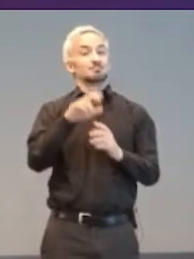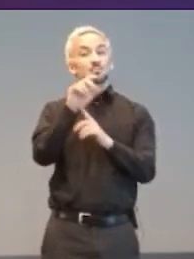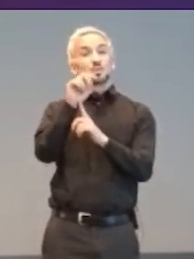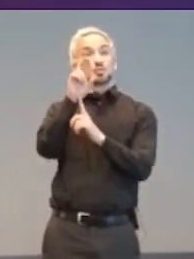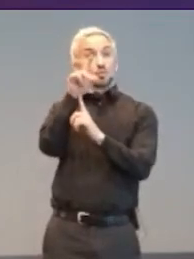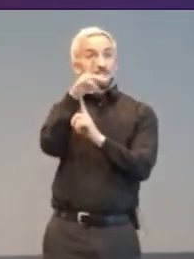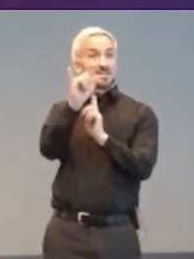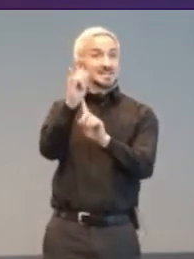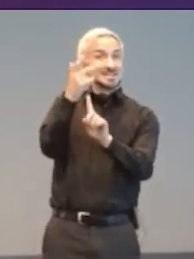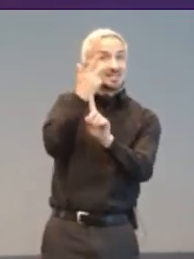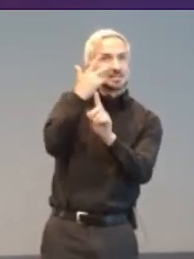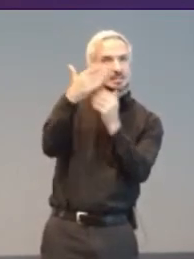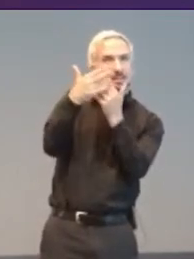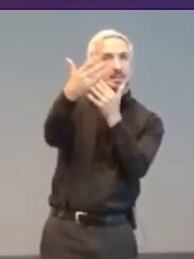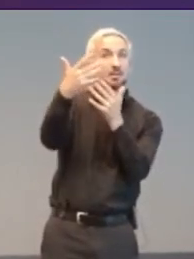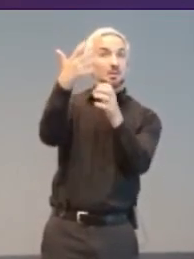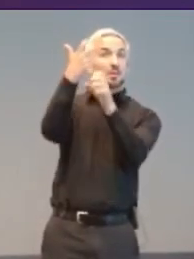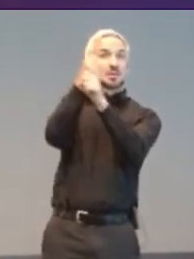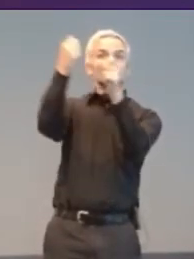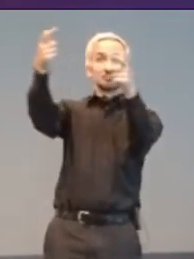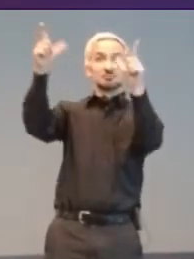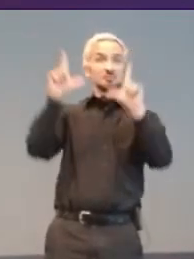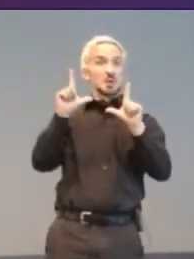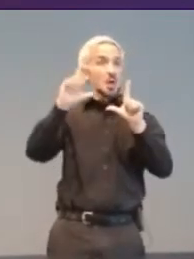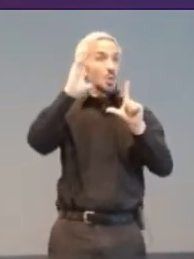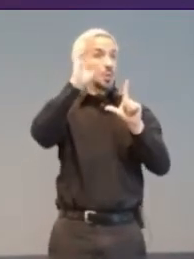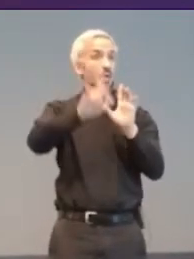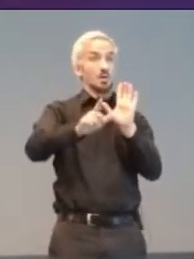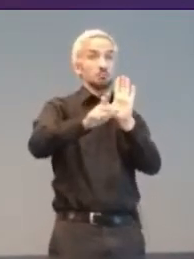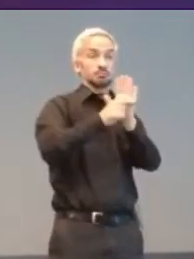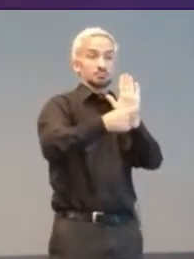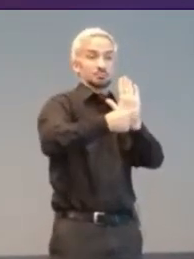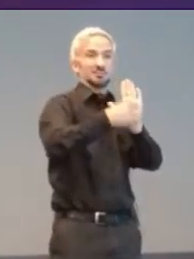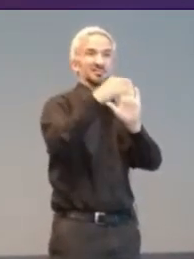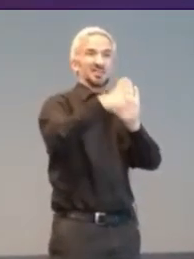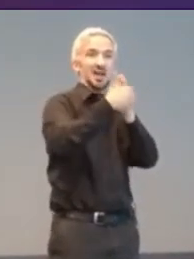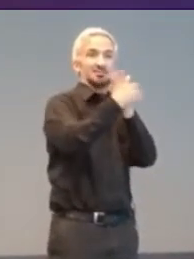and the prestige of having the results printed in their Pac-Man accessible gaming newsletter.